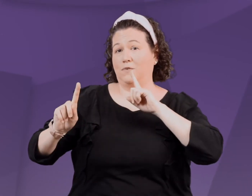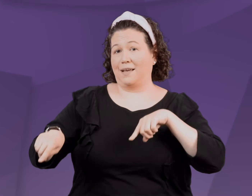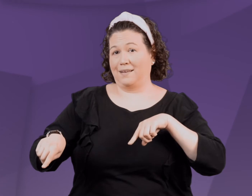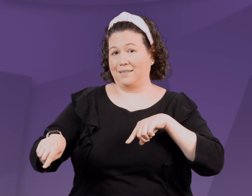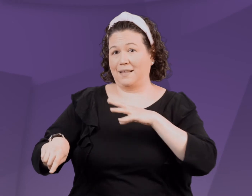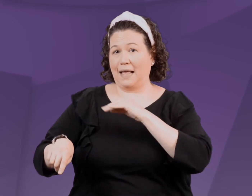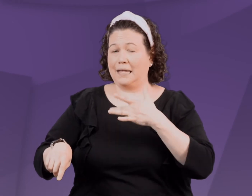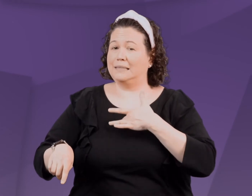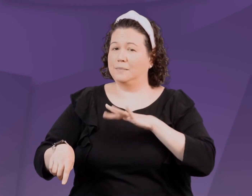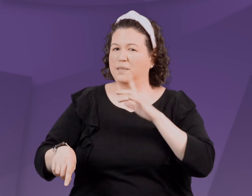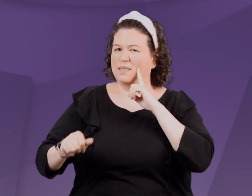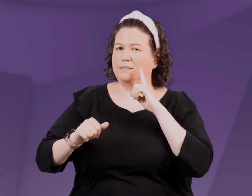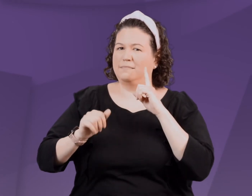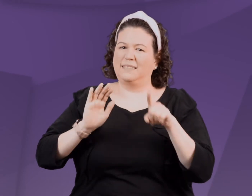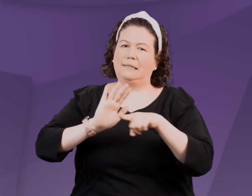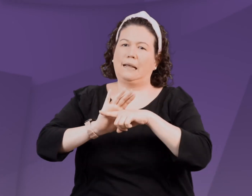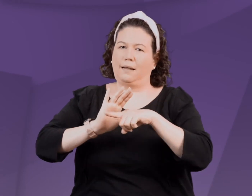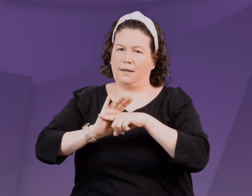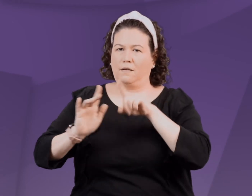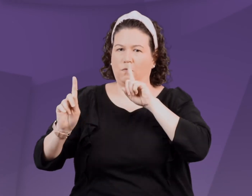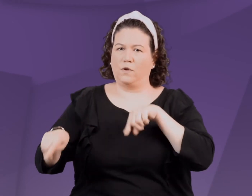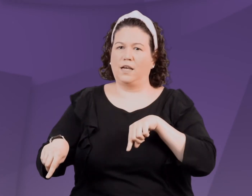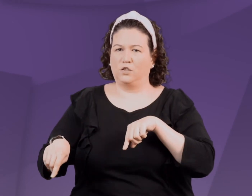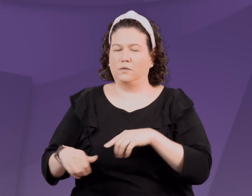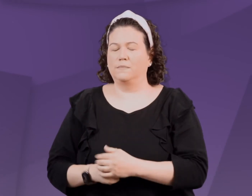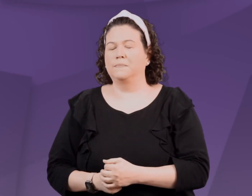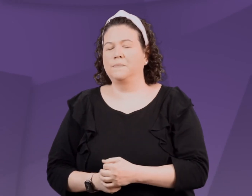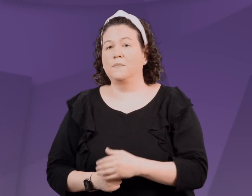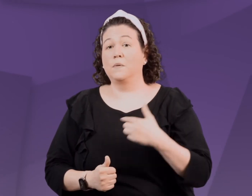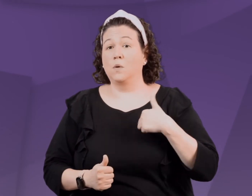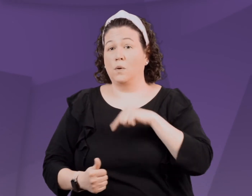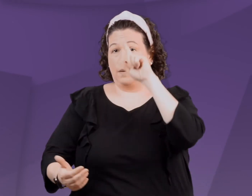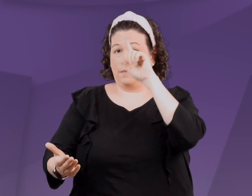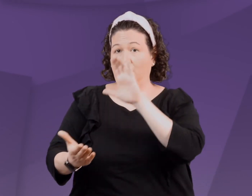This is often our emotional reaction and it tends to be negative.